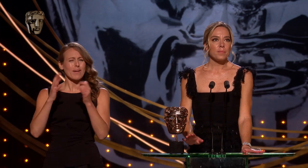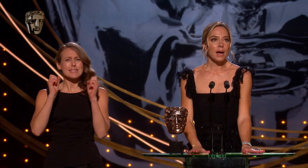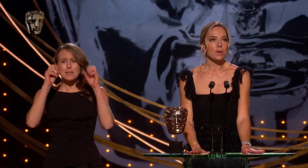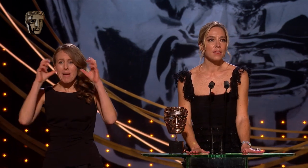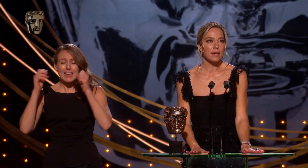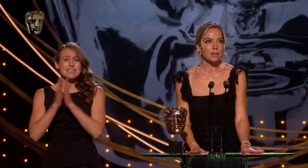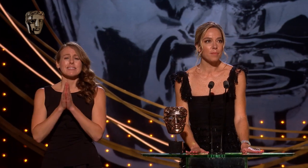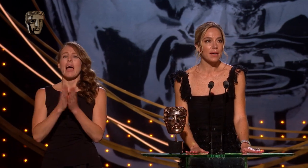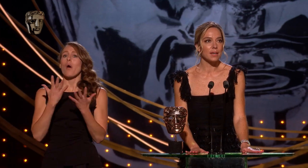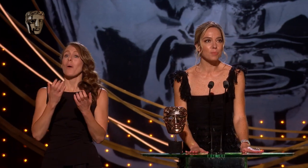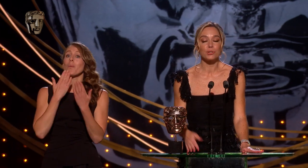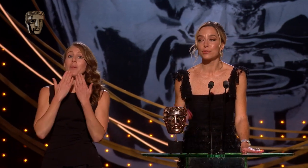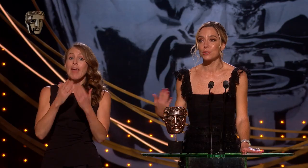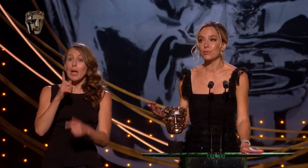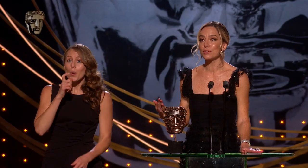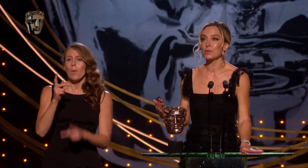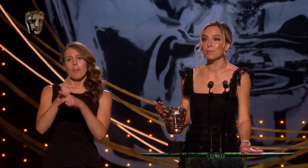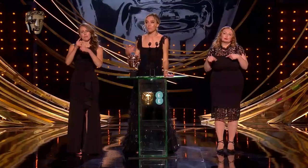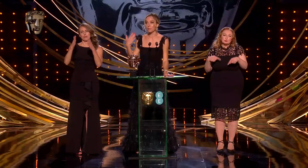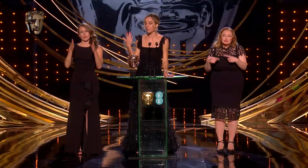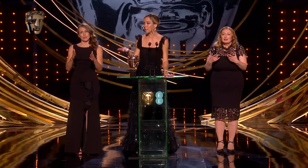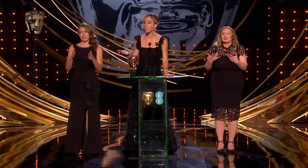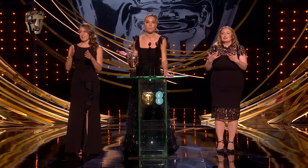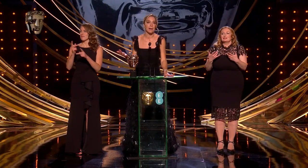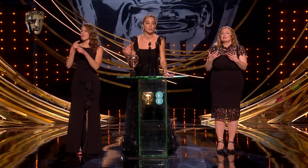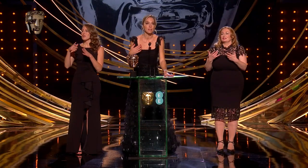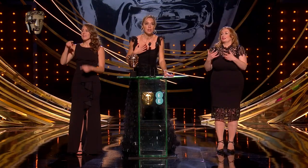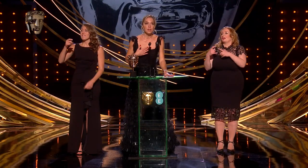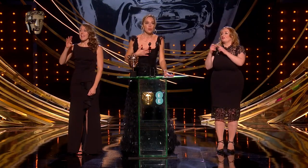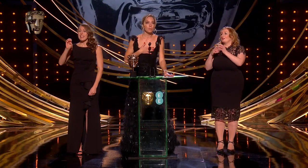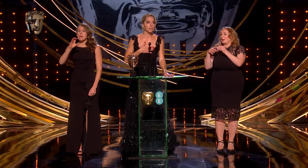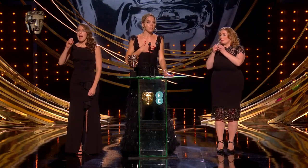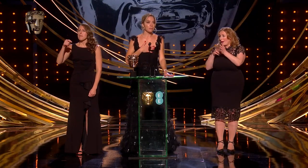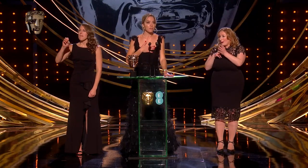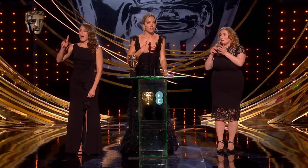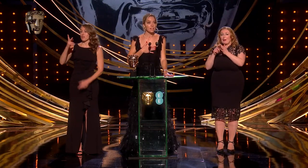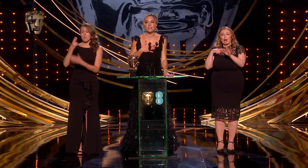I want to thank my producers, Philippe and Patrick, who believed in my vision and gave